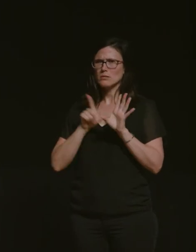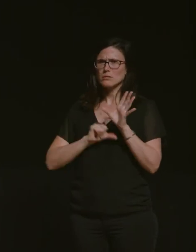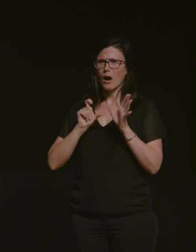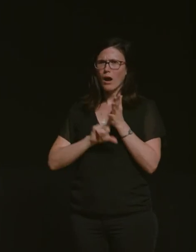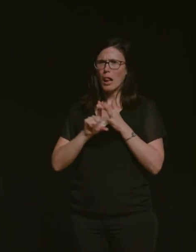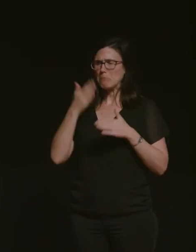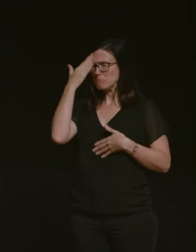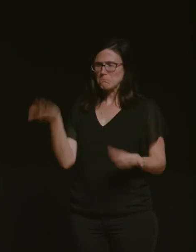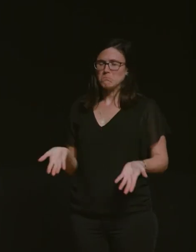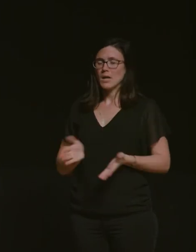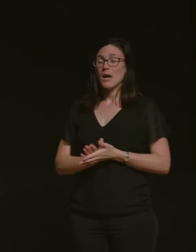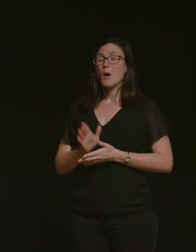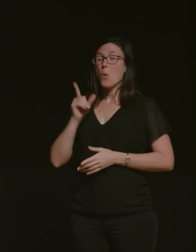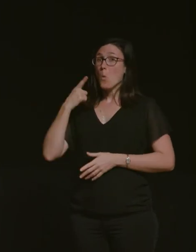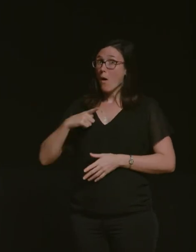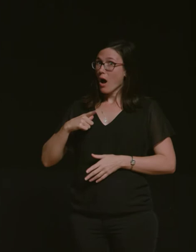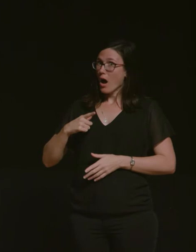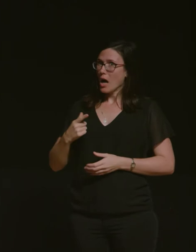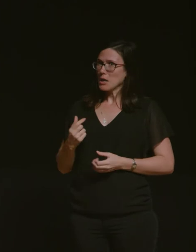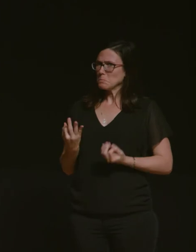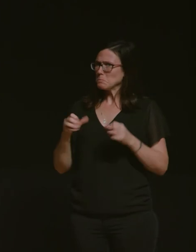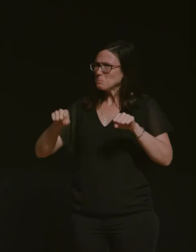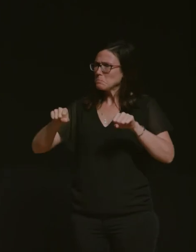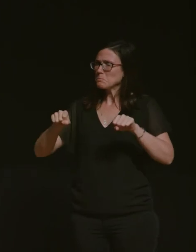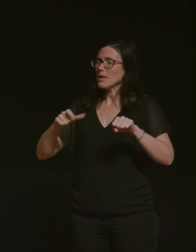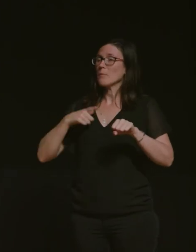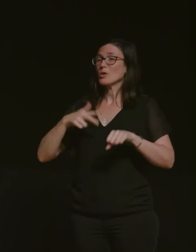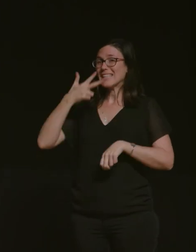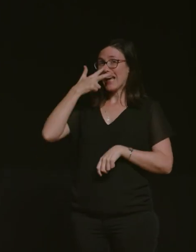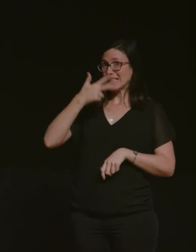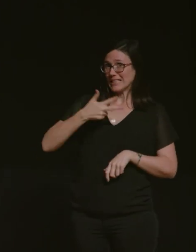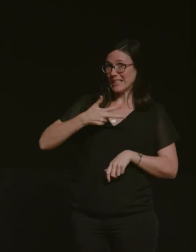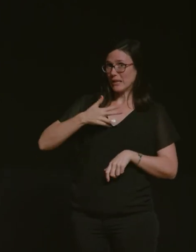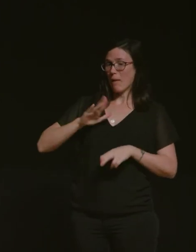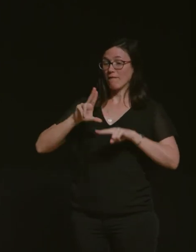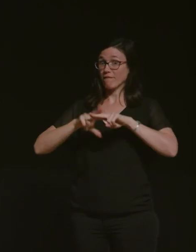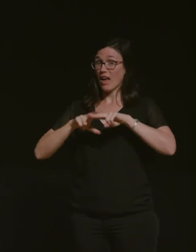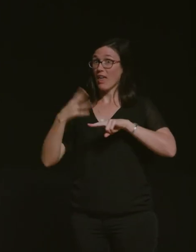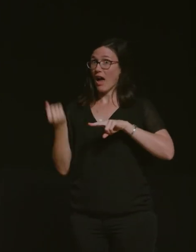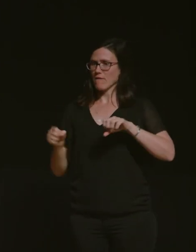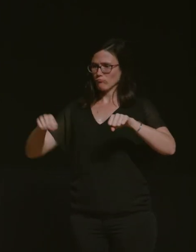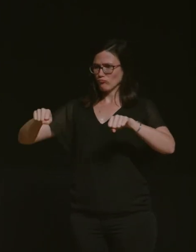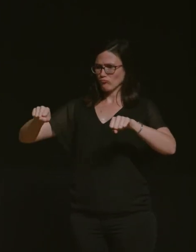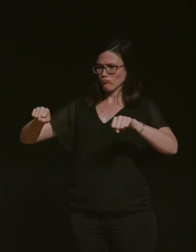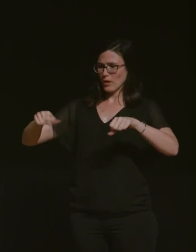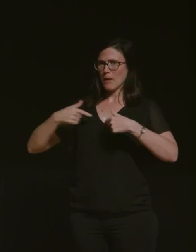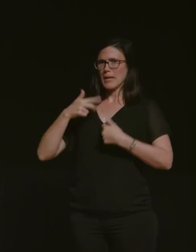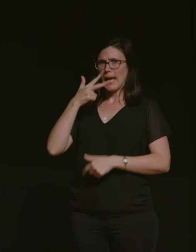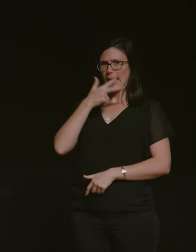uh when i was 18 my dad uh got a motorbike and when you are 18 and your parents do something